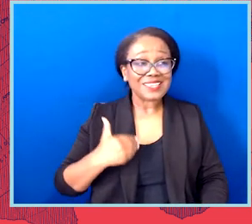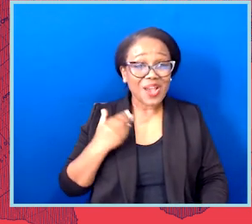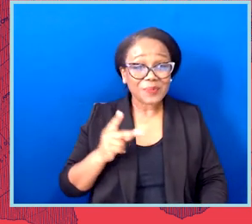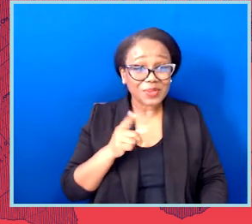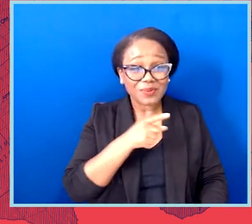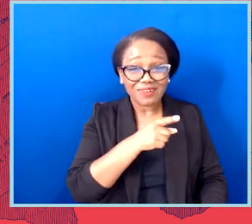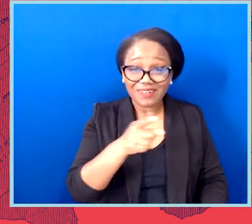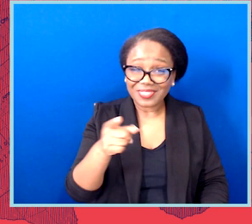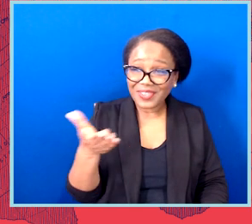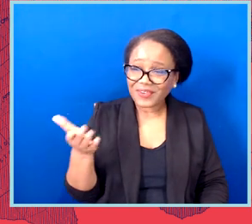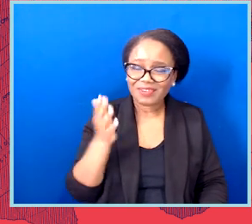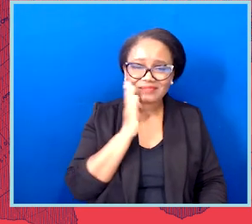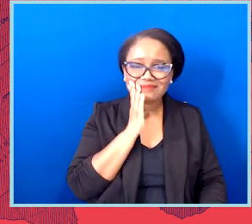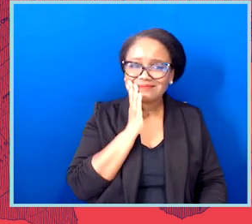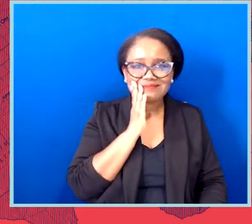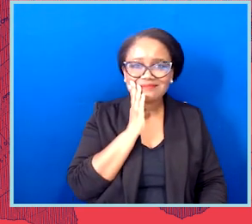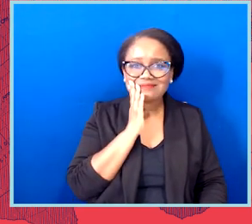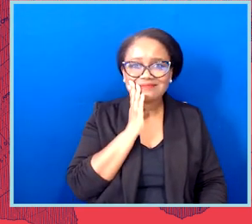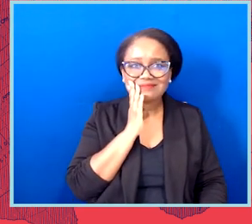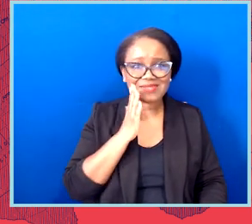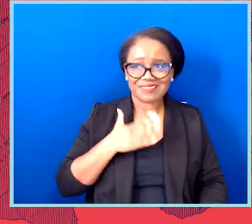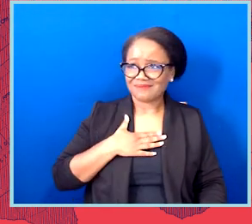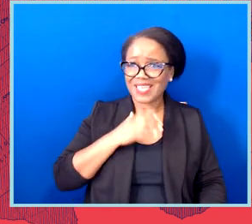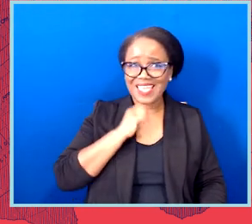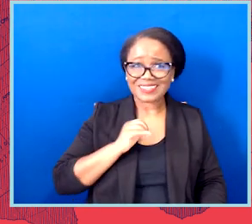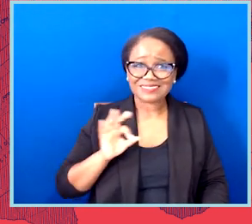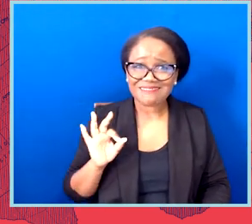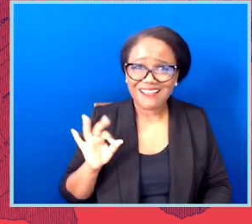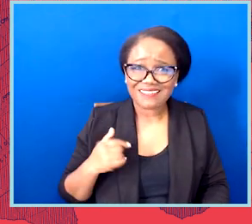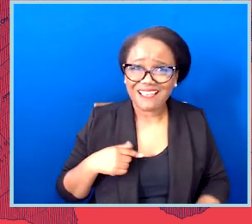You know, I could not, you know, I couldn't do anything at age nine.